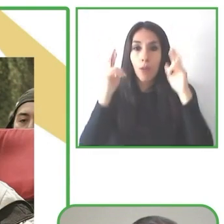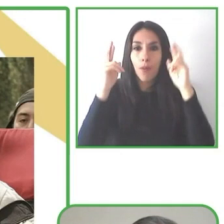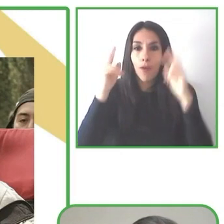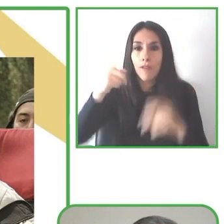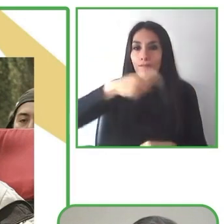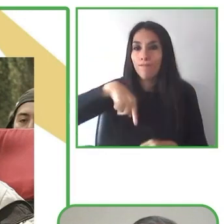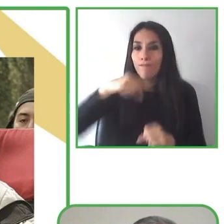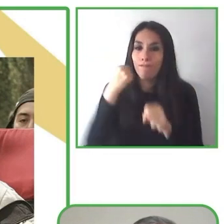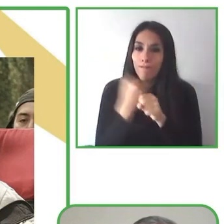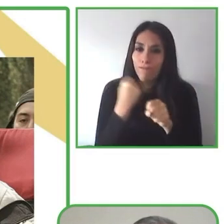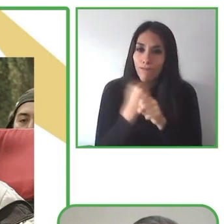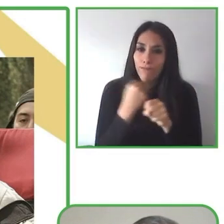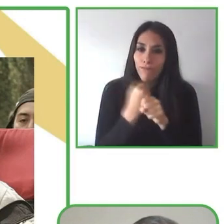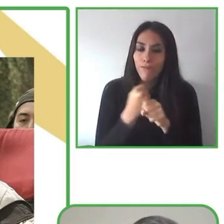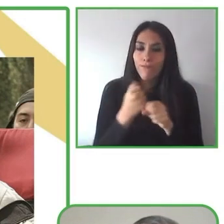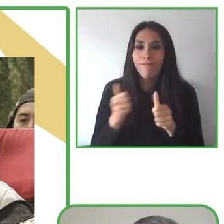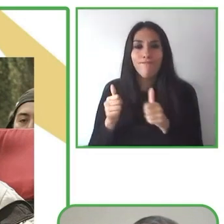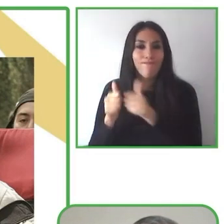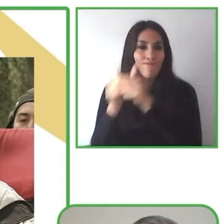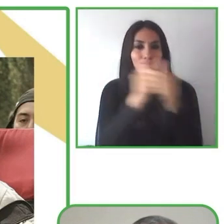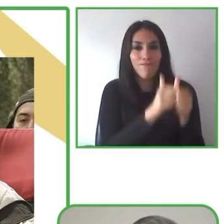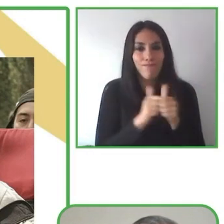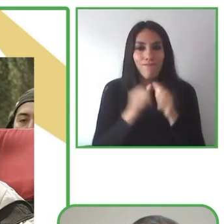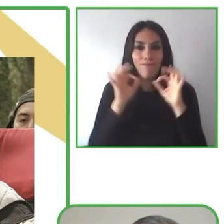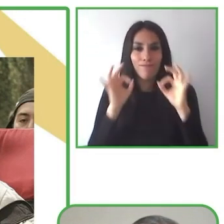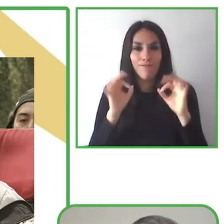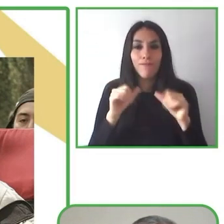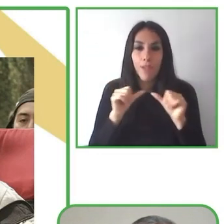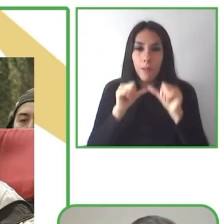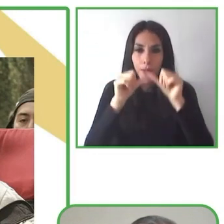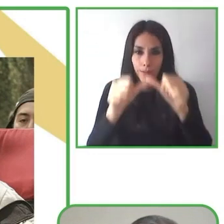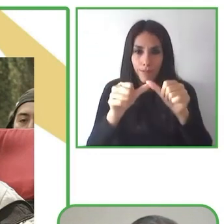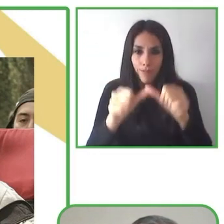for the full inclusion and quality of life of everyone.